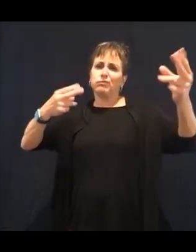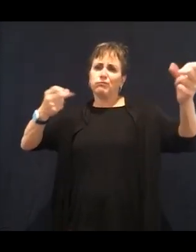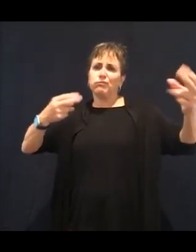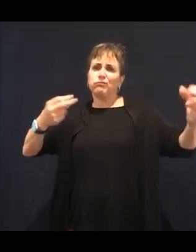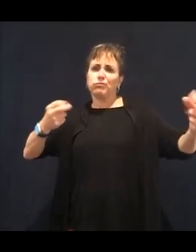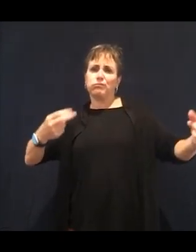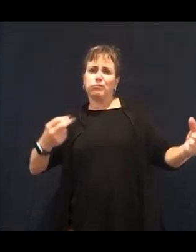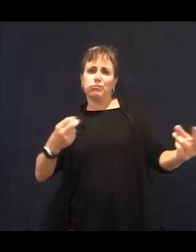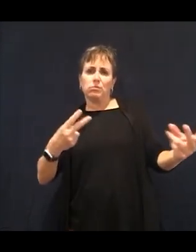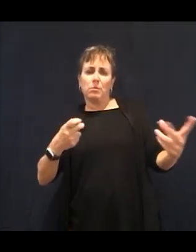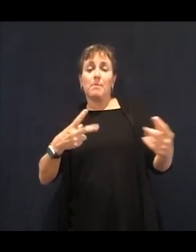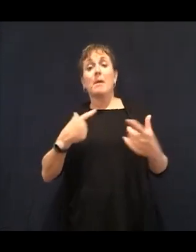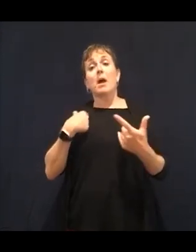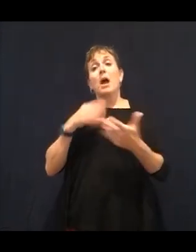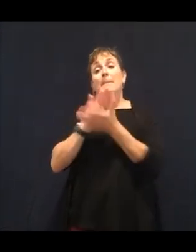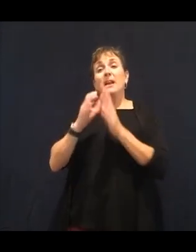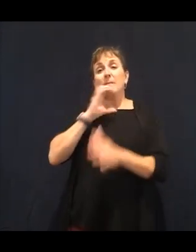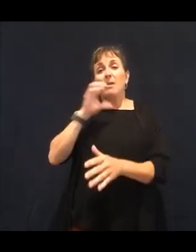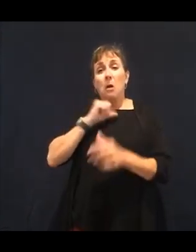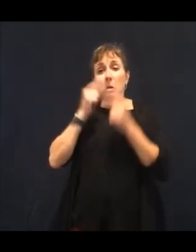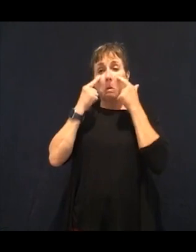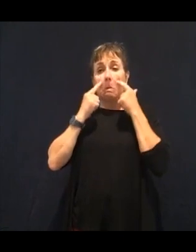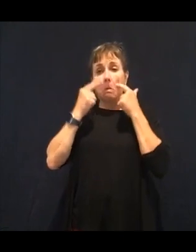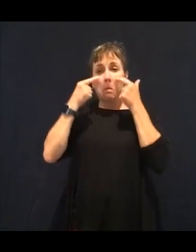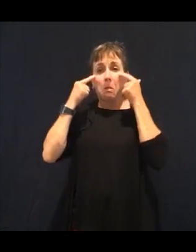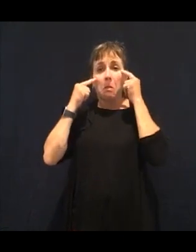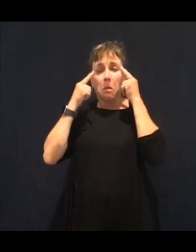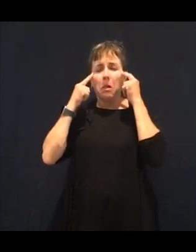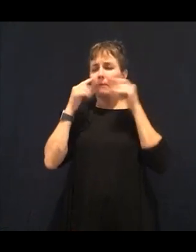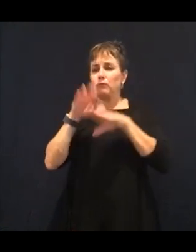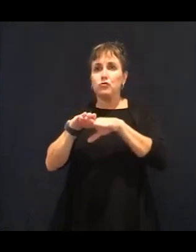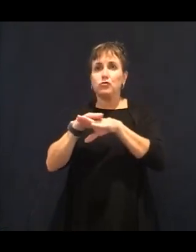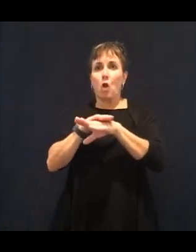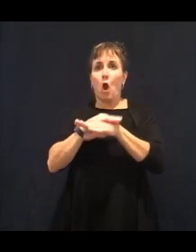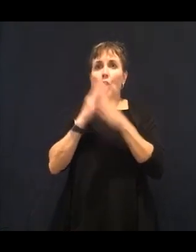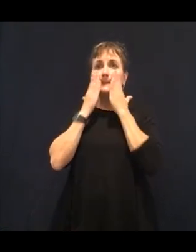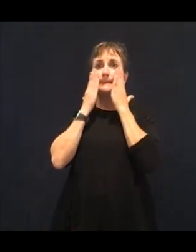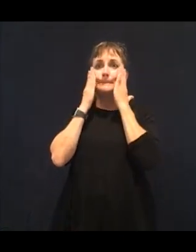building joints and ligaments, and it increases our energy